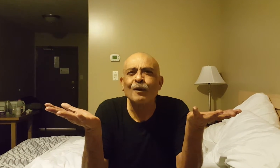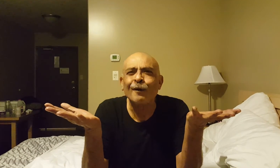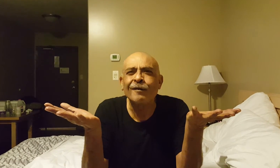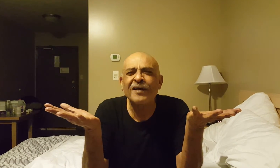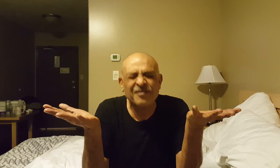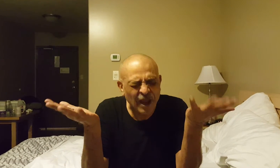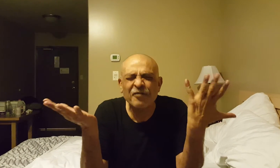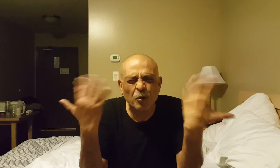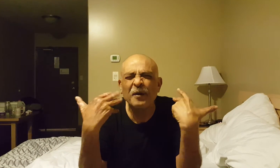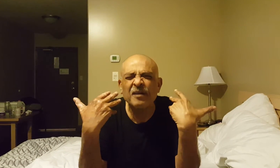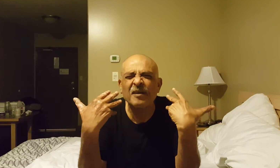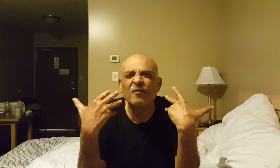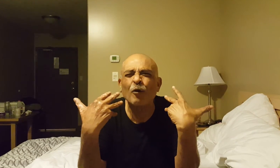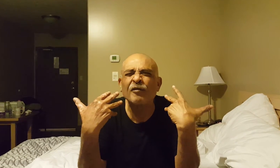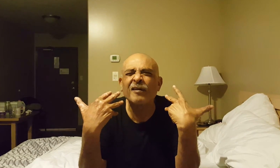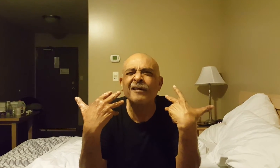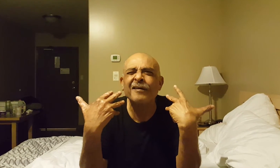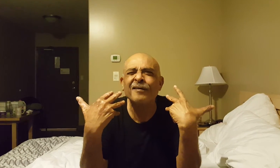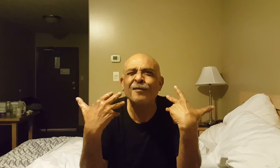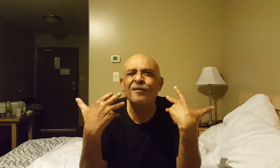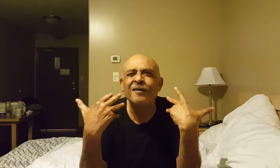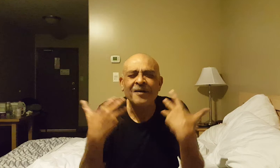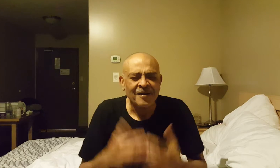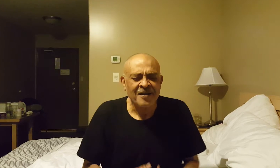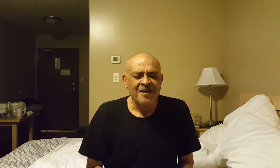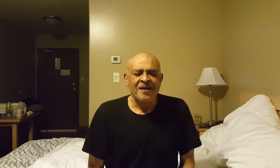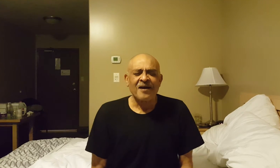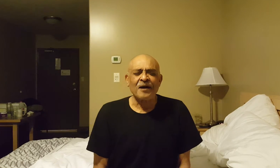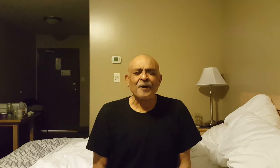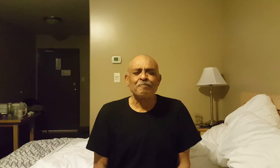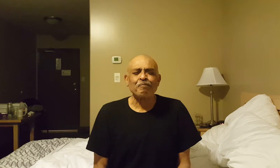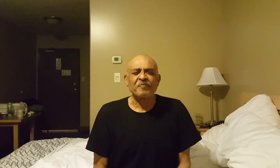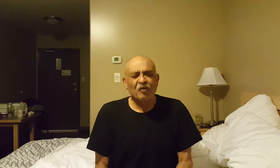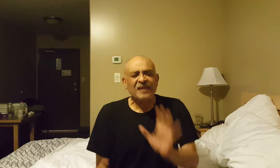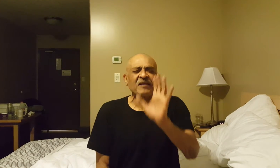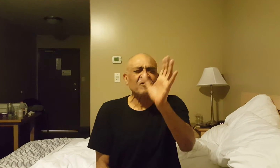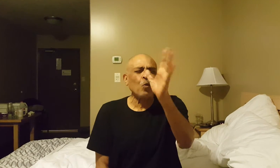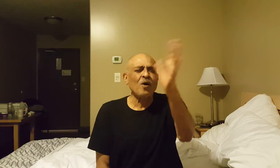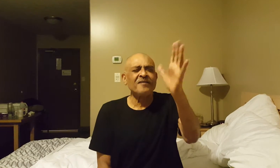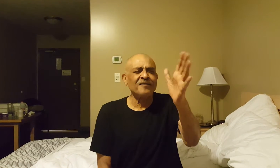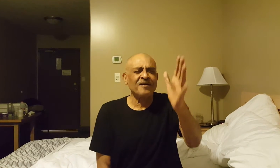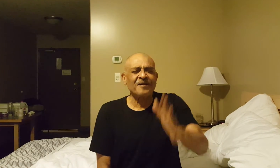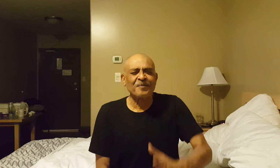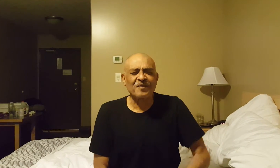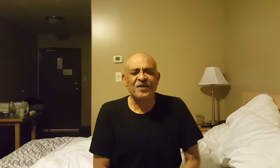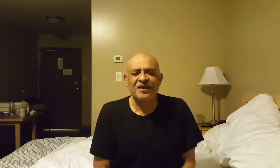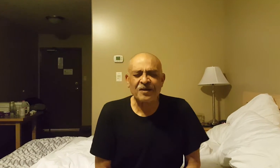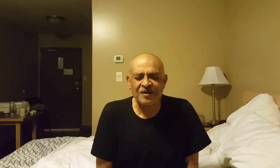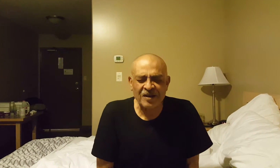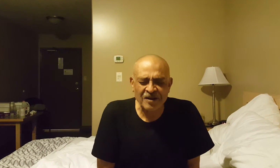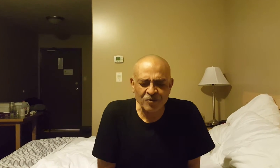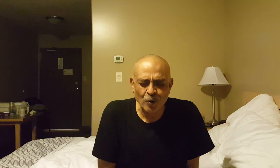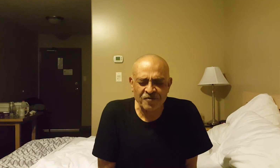That's our stupidity unfortunately. So that that's one thing in quantum